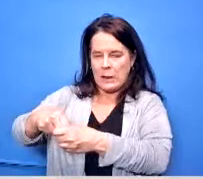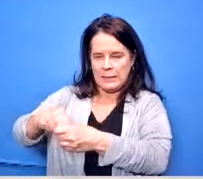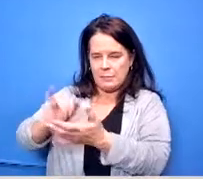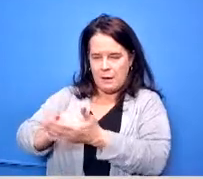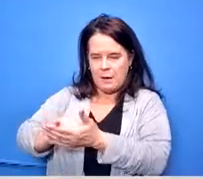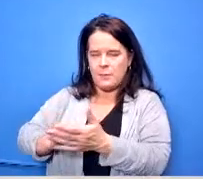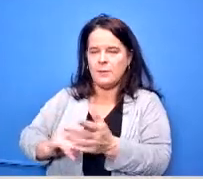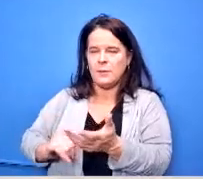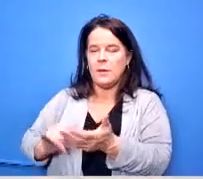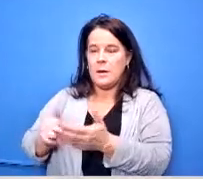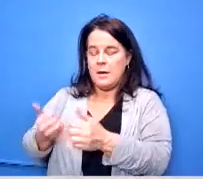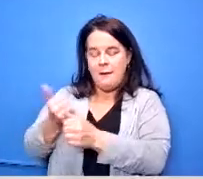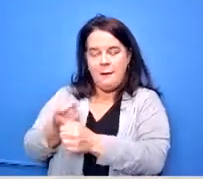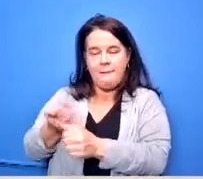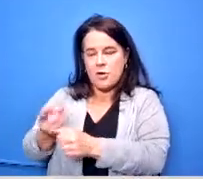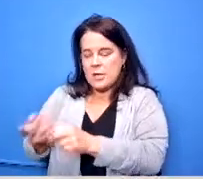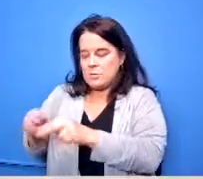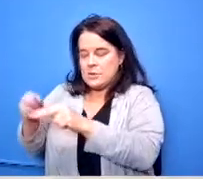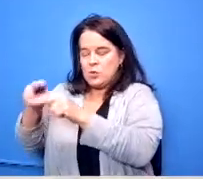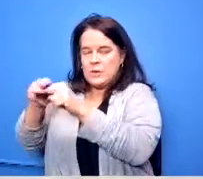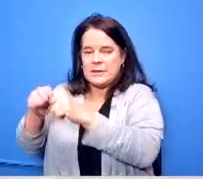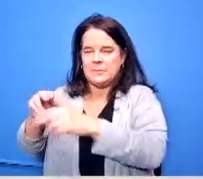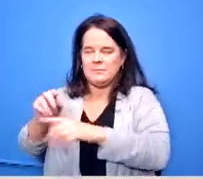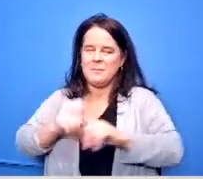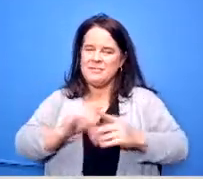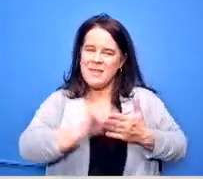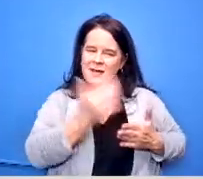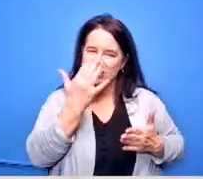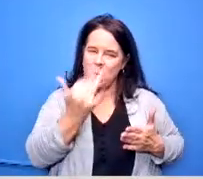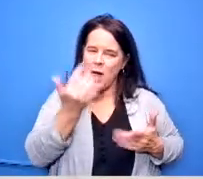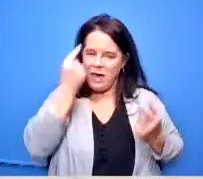that's one of the reasons we have some low enrollment in ap and we don't have as many